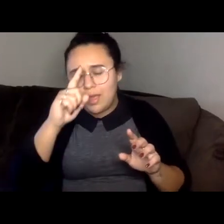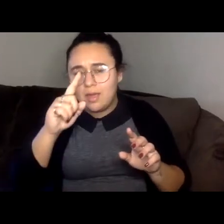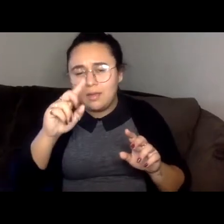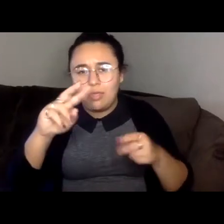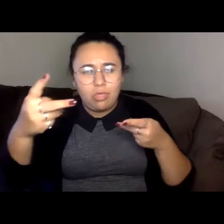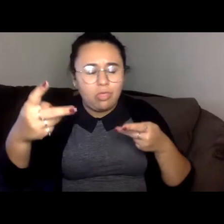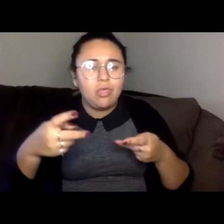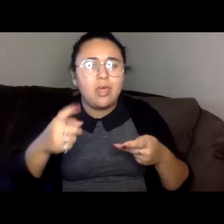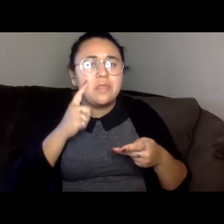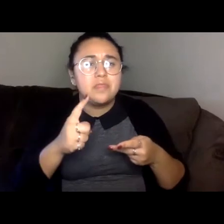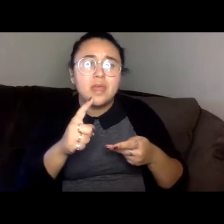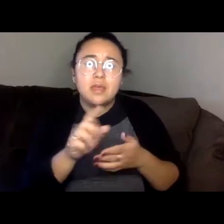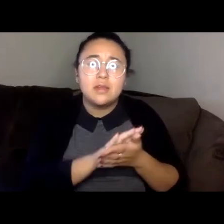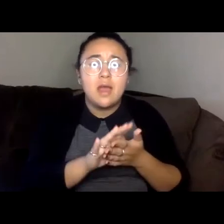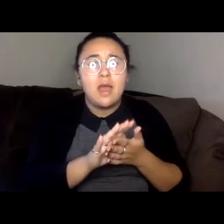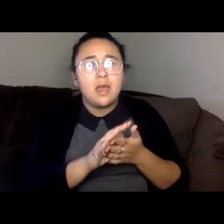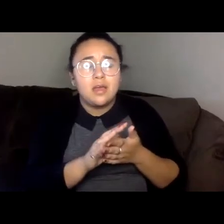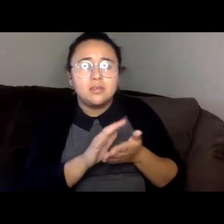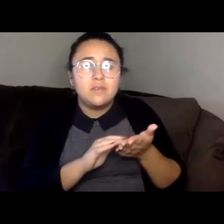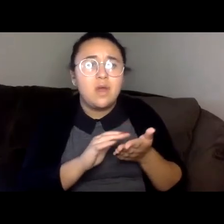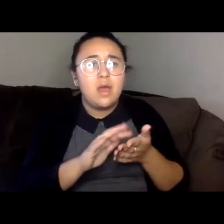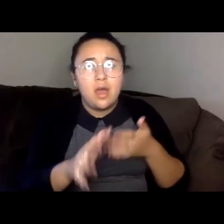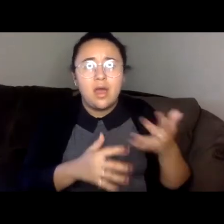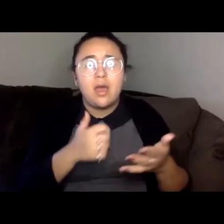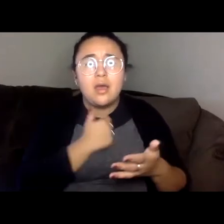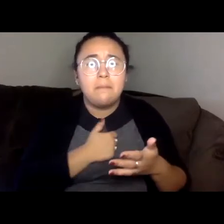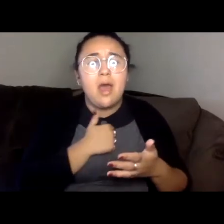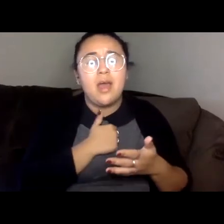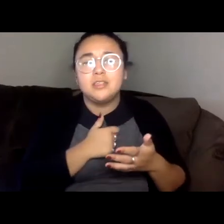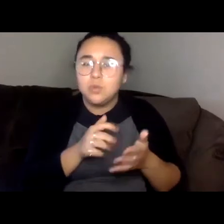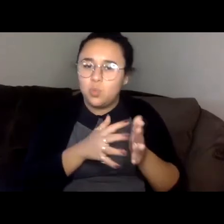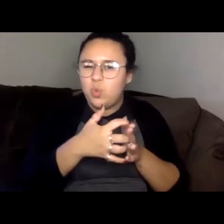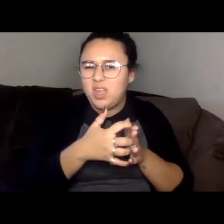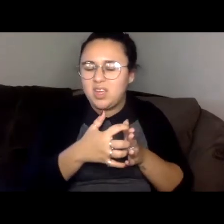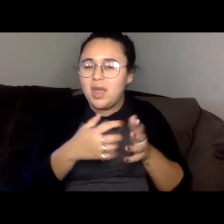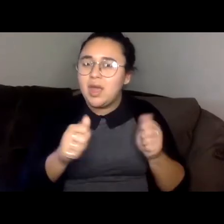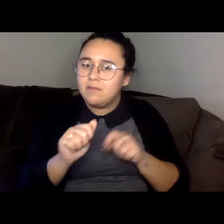I've had to train my tongue to be outspoken so I can do well in the classroom.